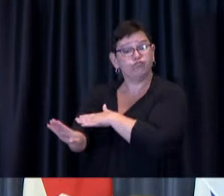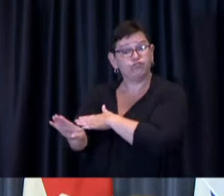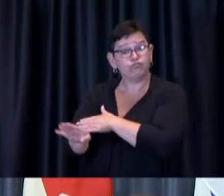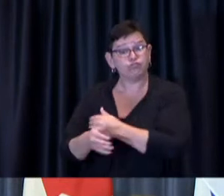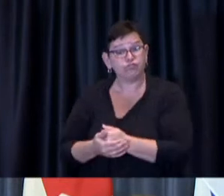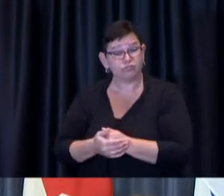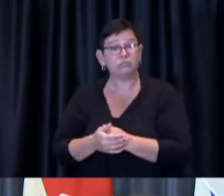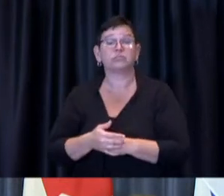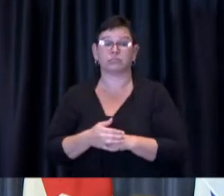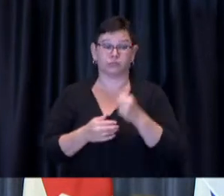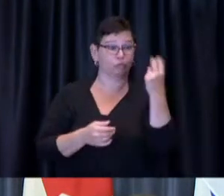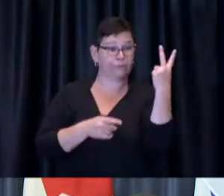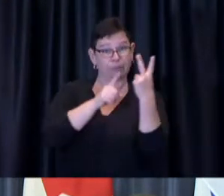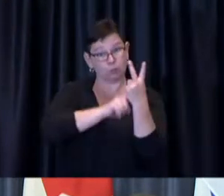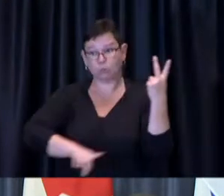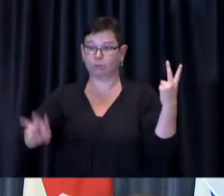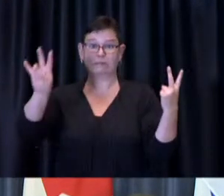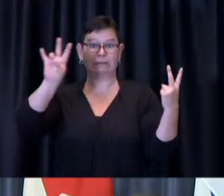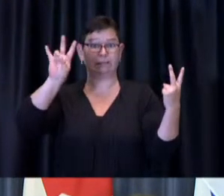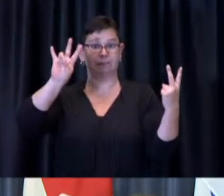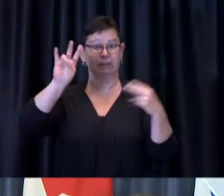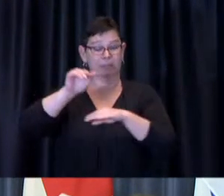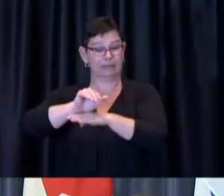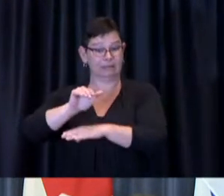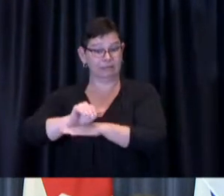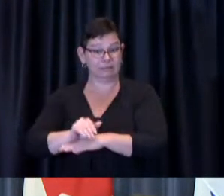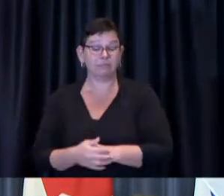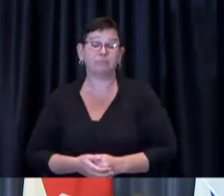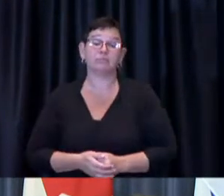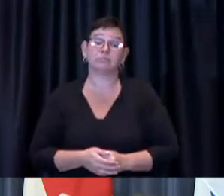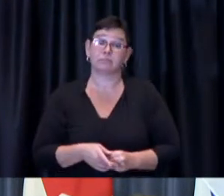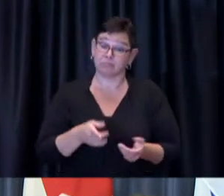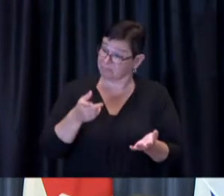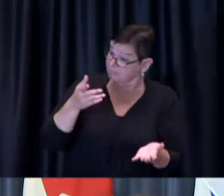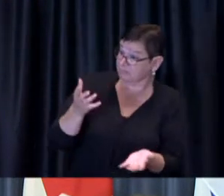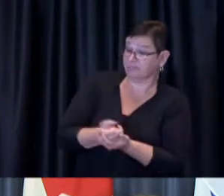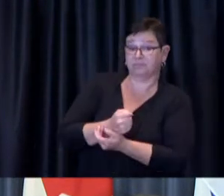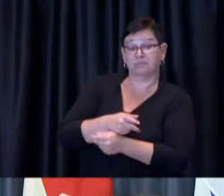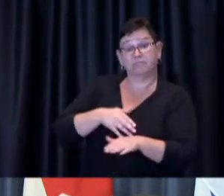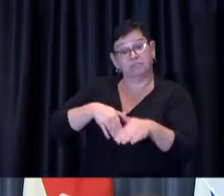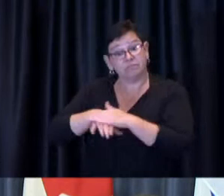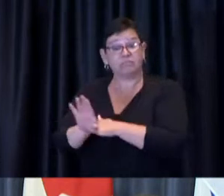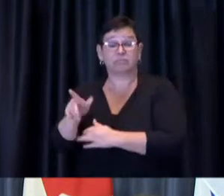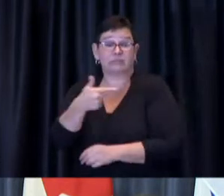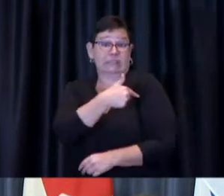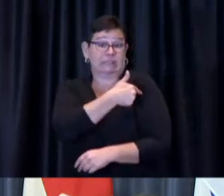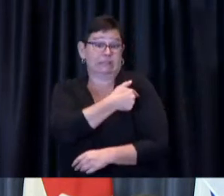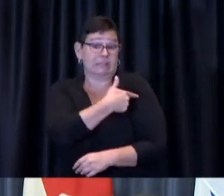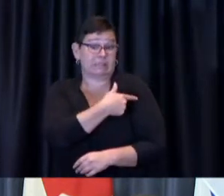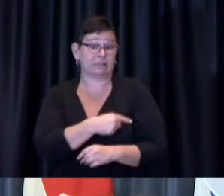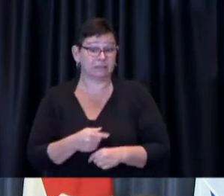Clients who receive their first dose of COVID-19 vaccine in a City-operated mass immunization clinic in August